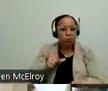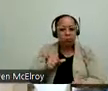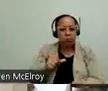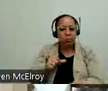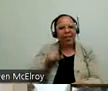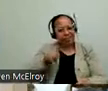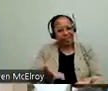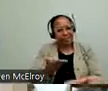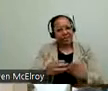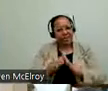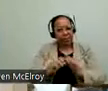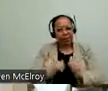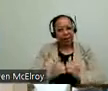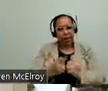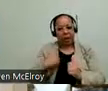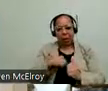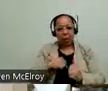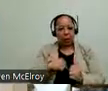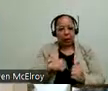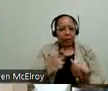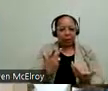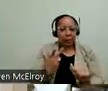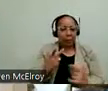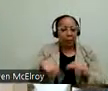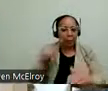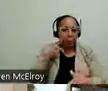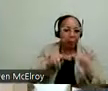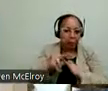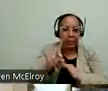just don't expect disability can happen to anyone at any time.